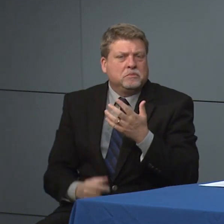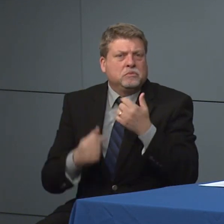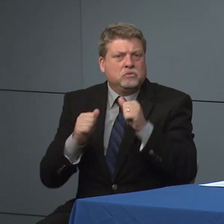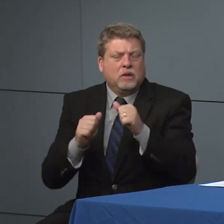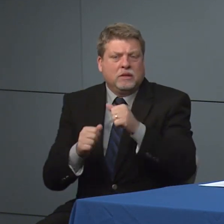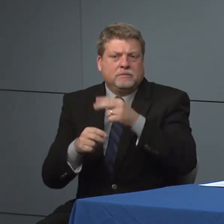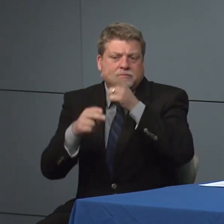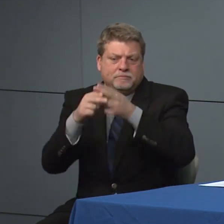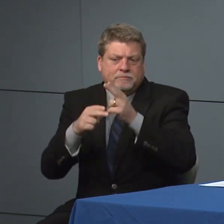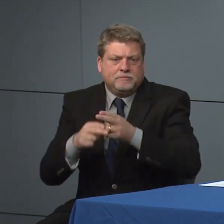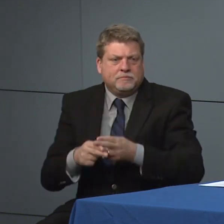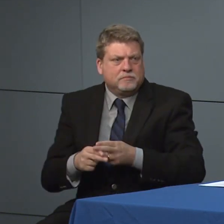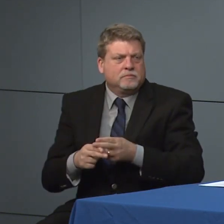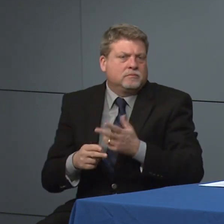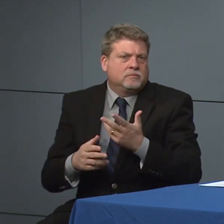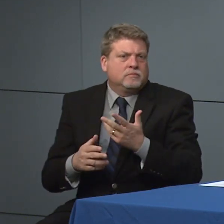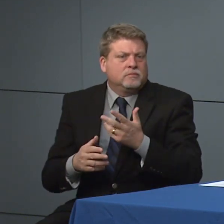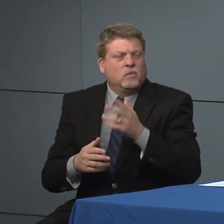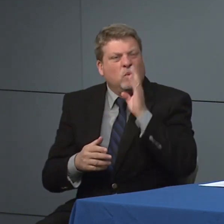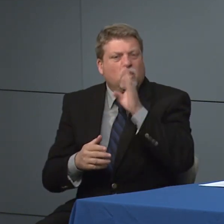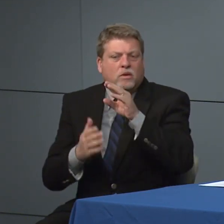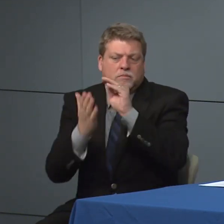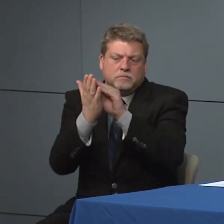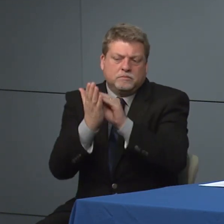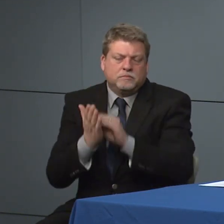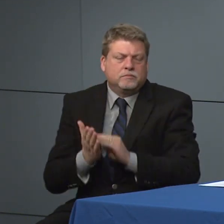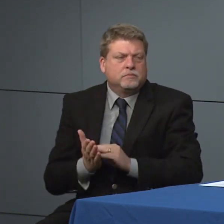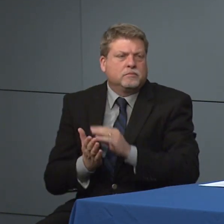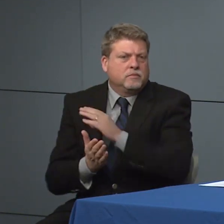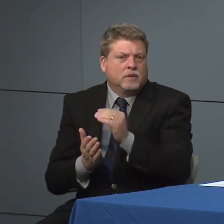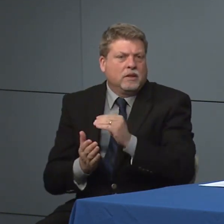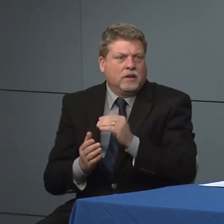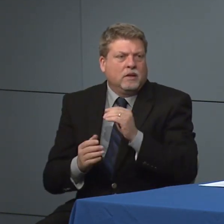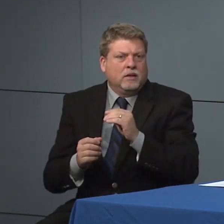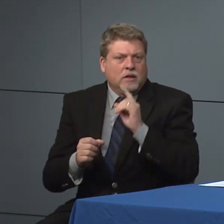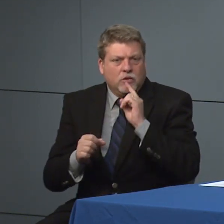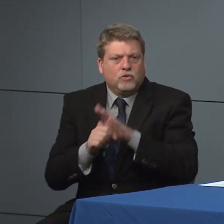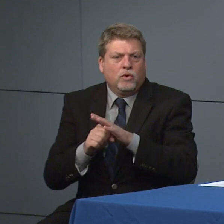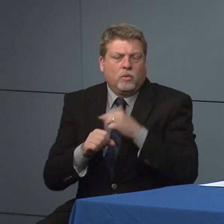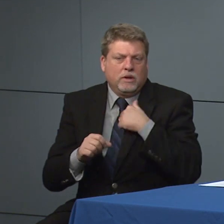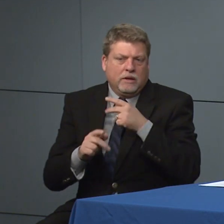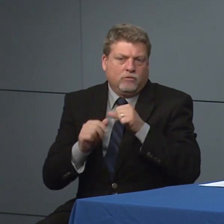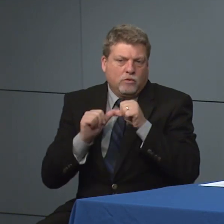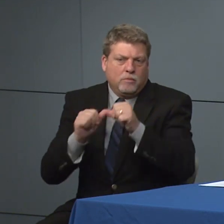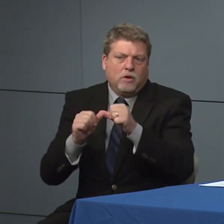to identify who is who is testing in and make anti make sure having good communication with them.